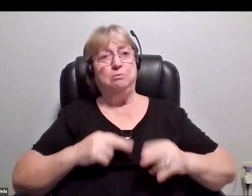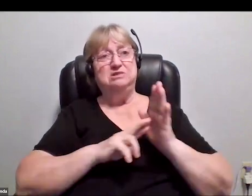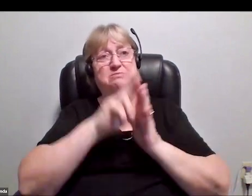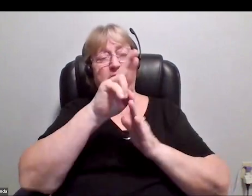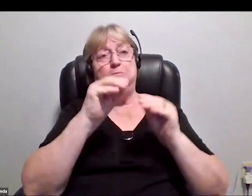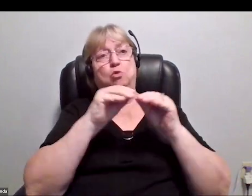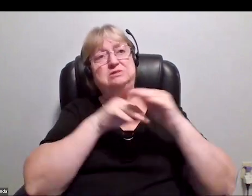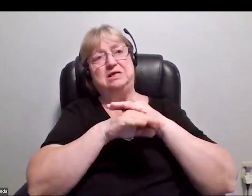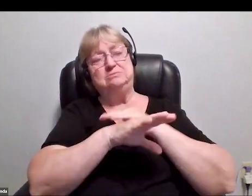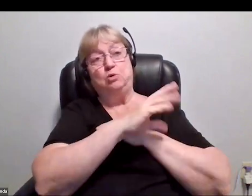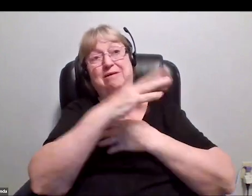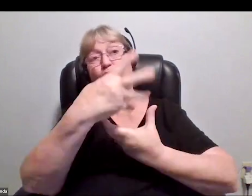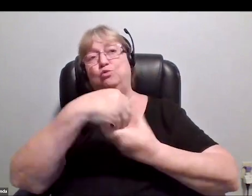and inclusive to people with disabilities?